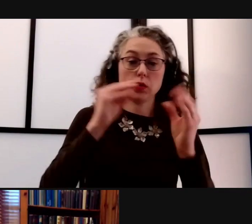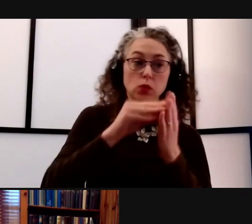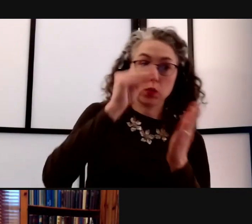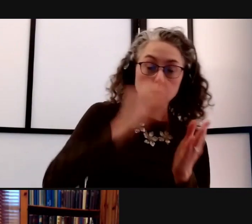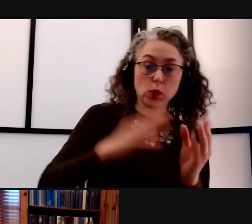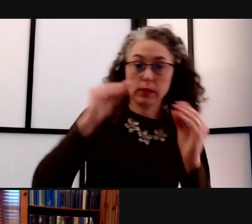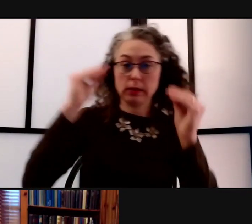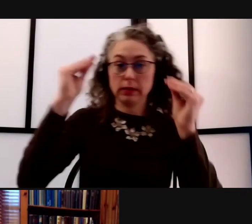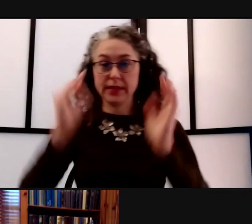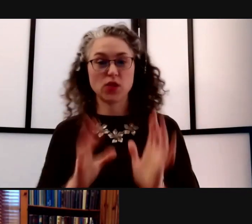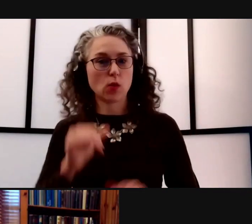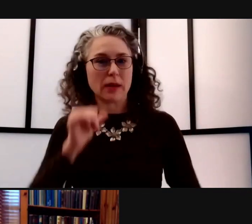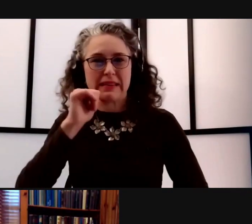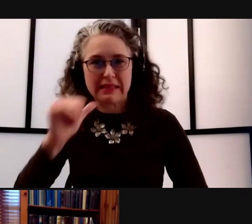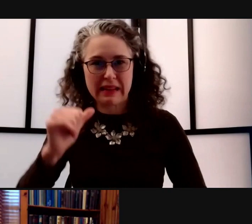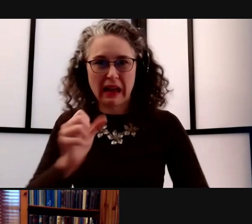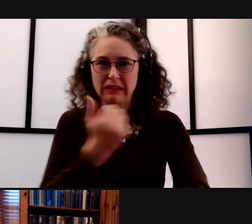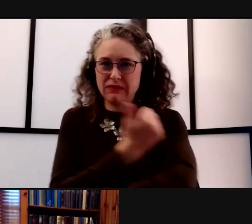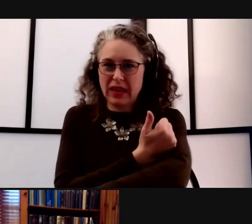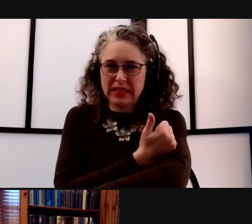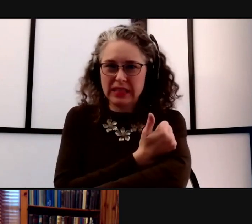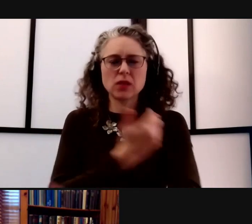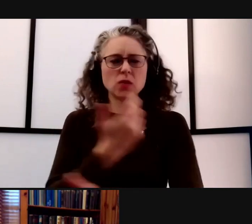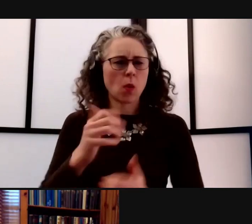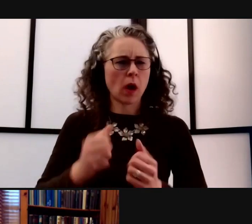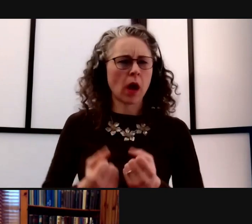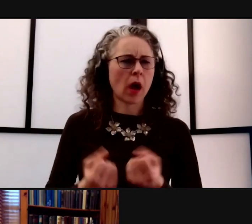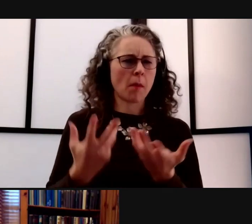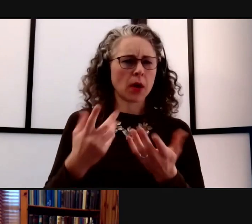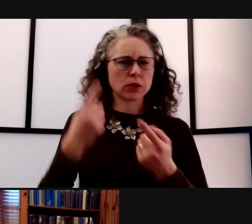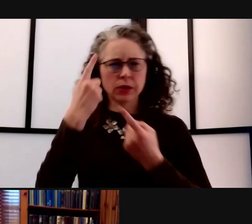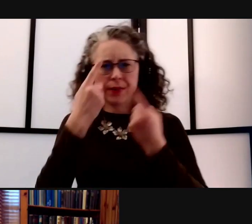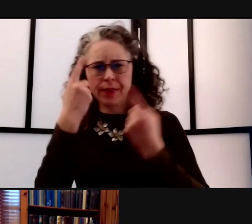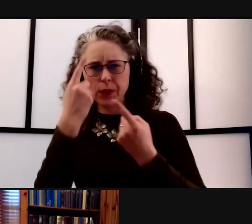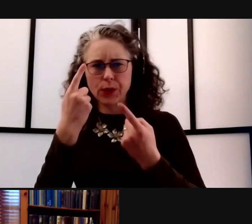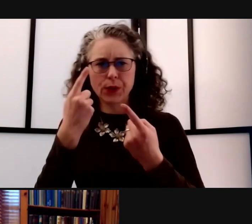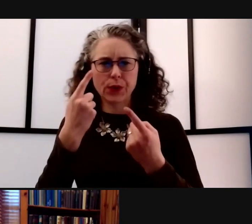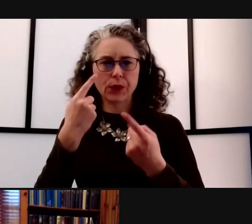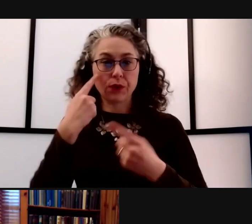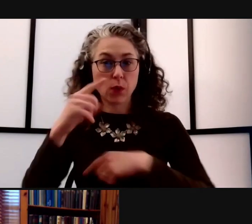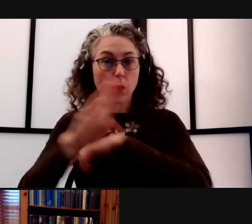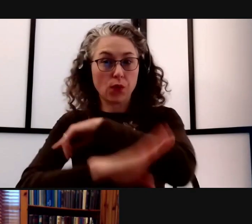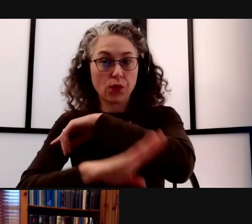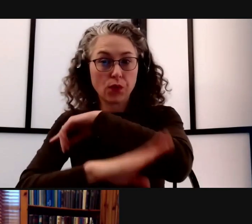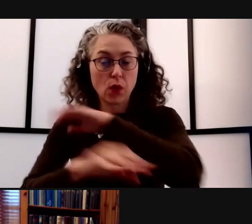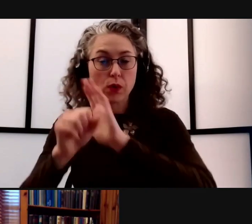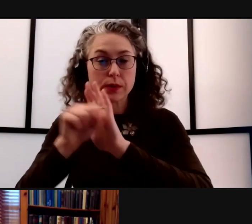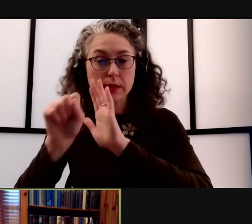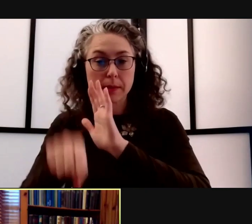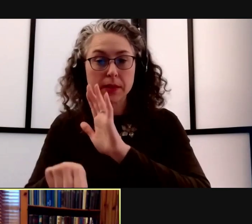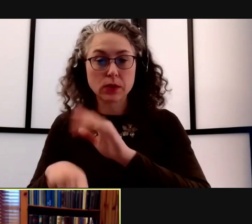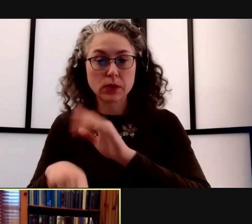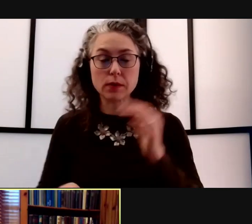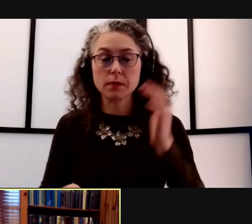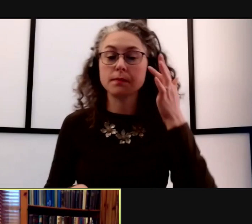How is this being considered for fall 2021? And, I don't know if-- - Okay. Provost Collins-- - Let me take that-- You wanna take it? - Let me take one, Preeti.